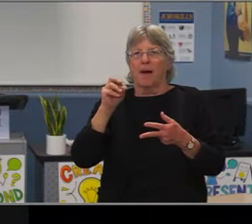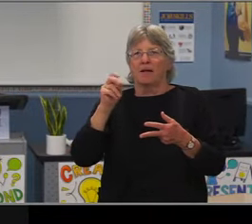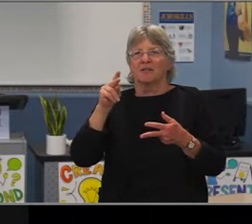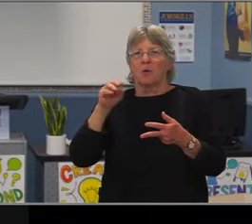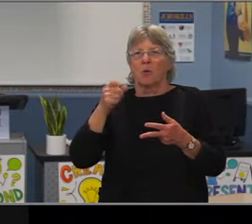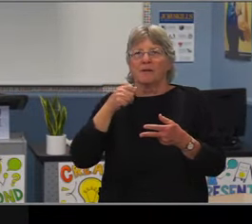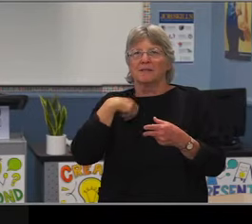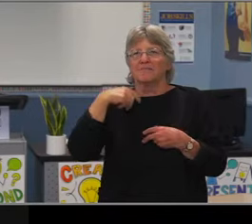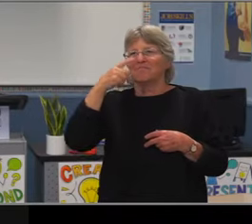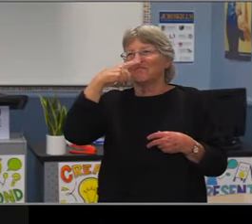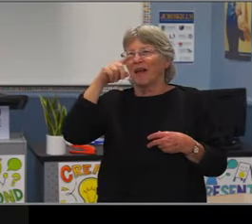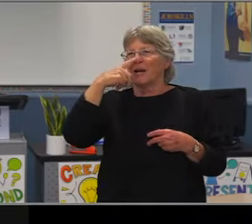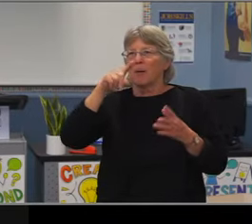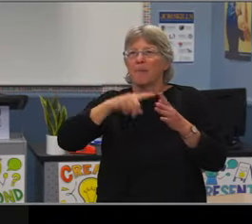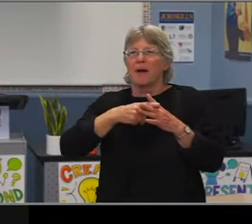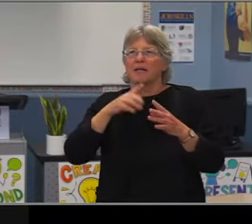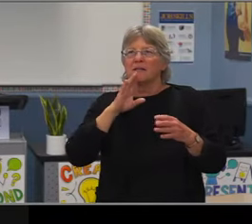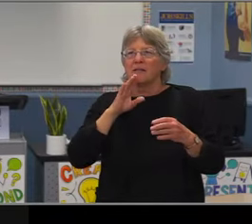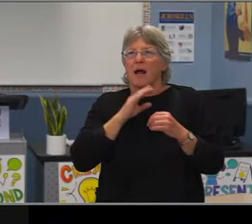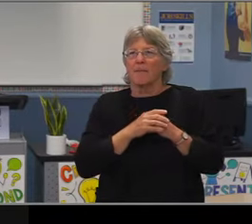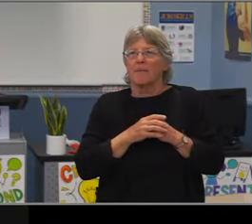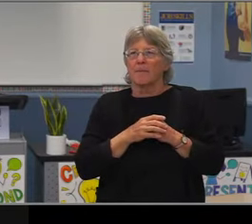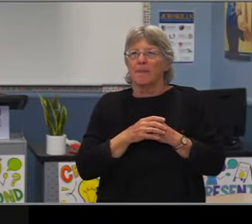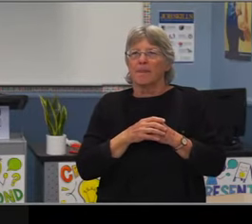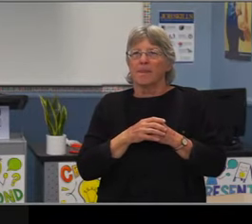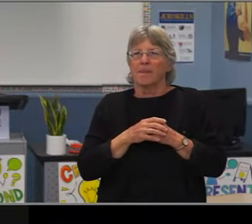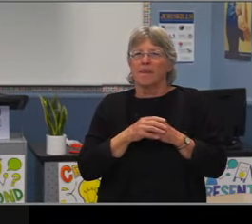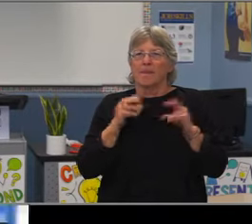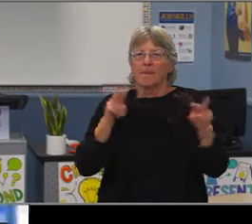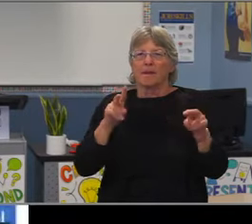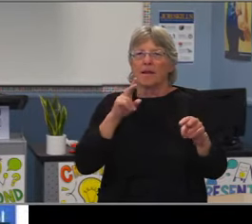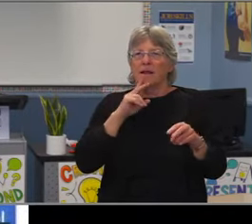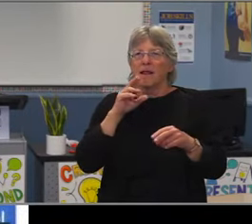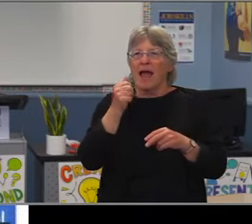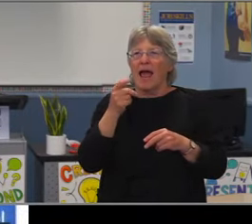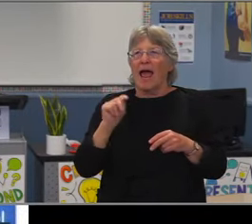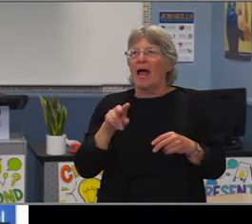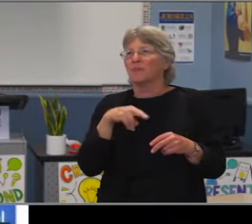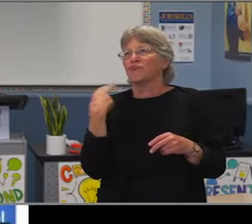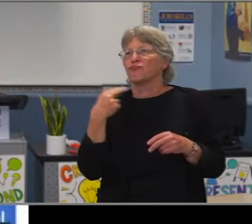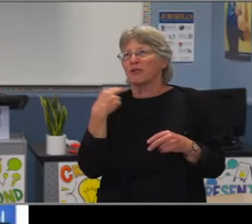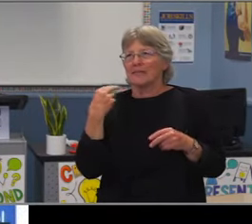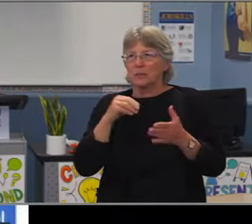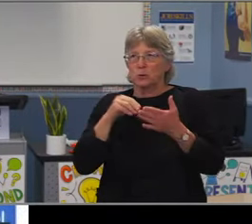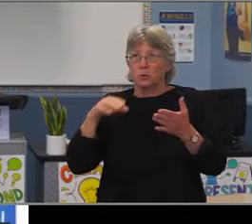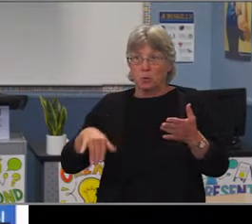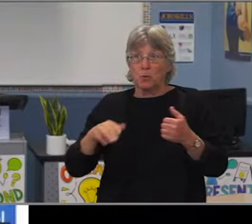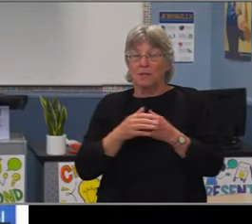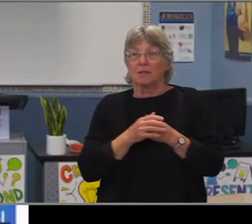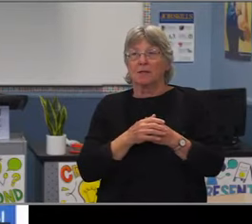to put more students into accelerated program, because they're more likely then to take an AP course when they go into high school.